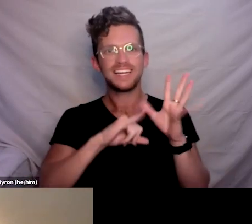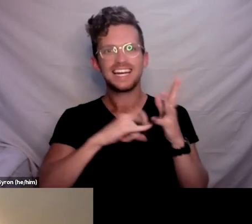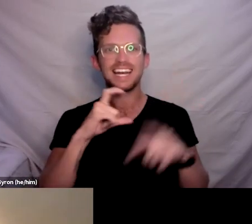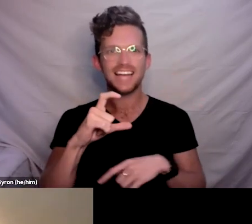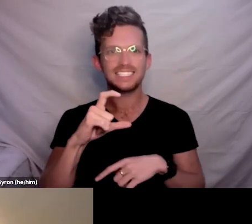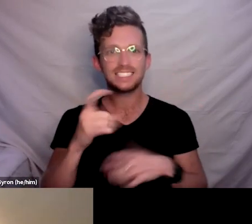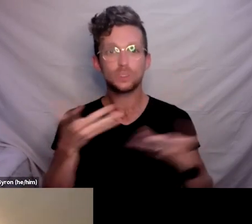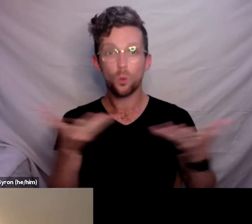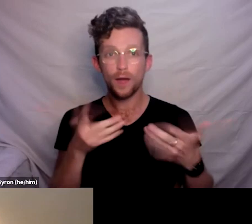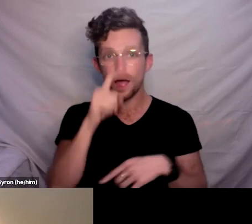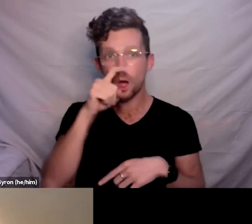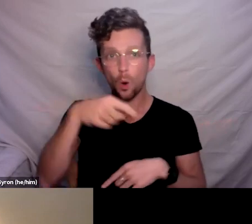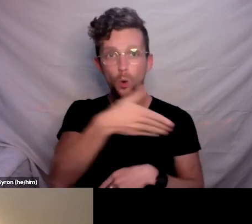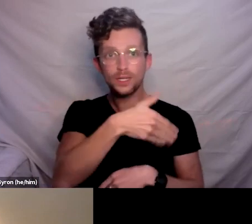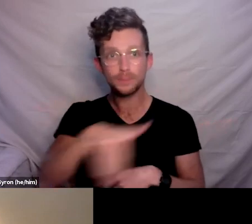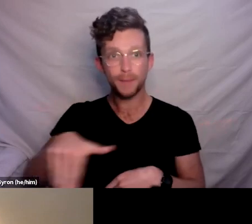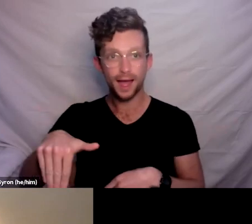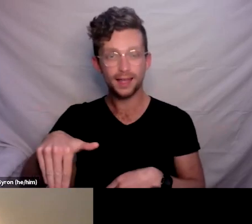which covers not just the disability NASC,